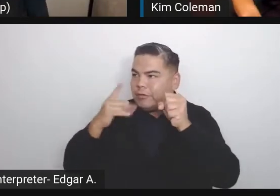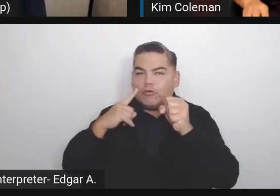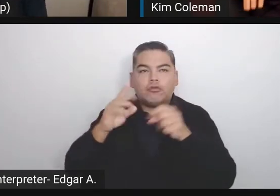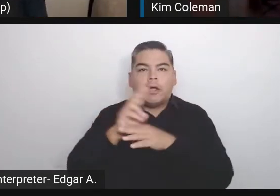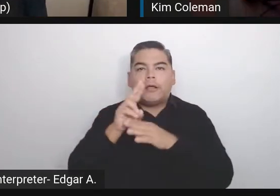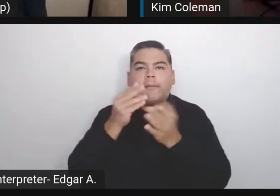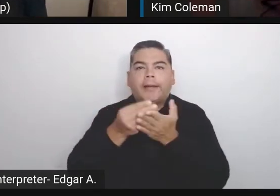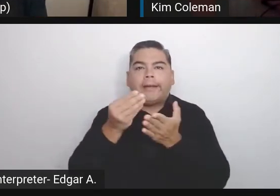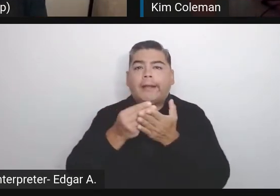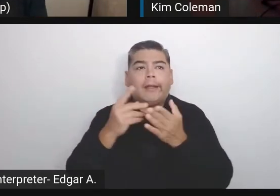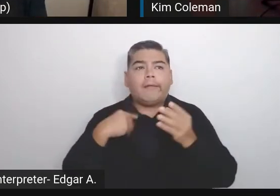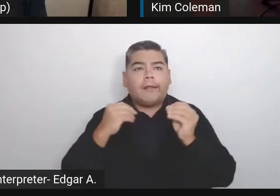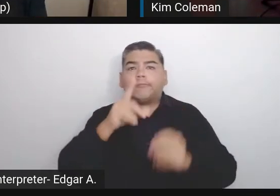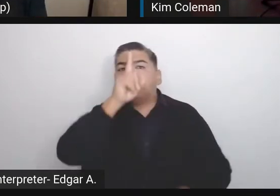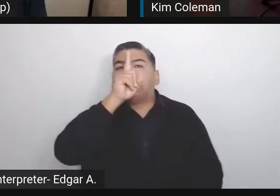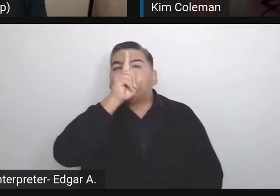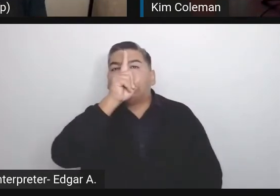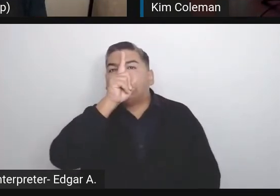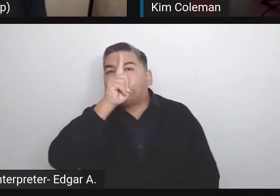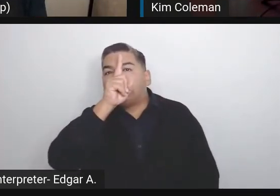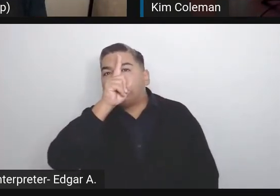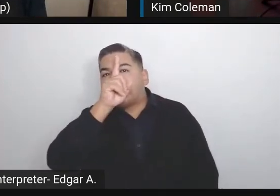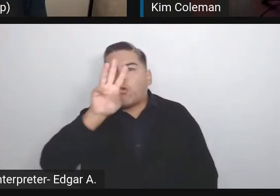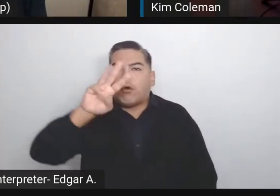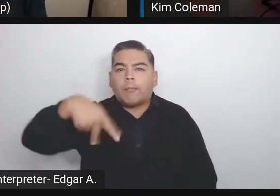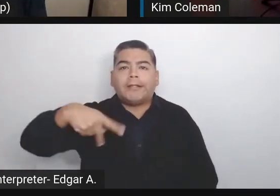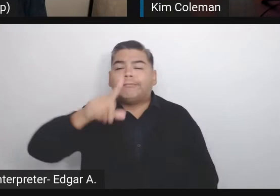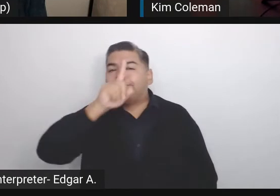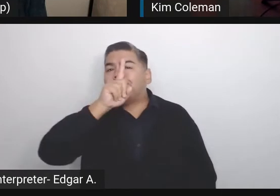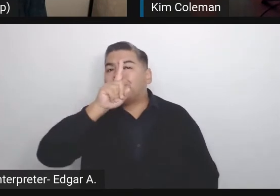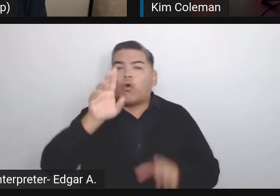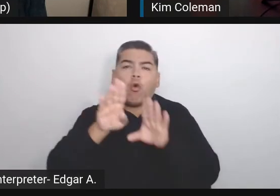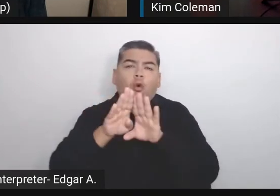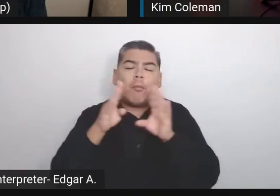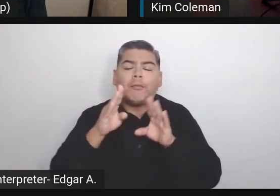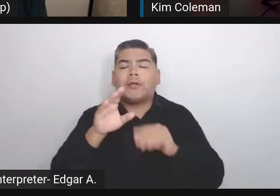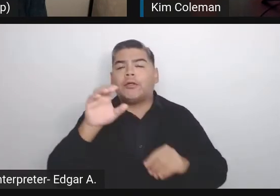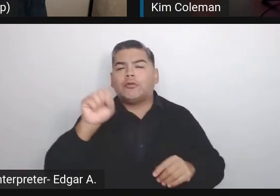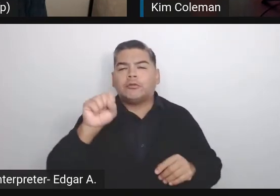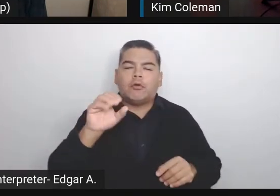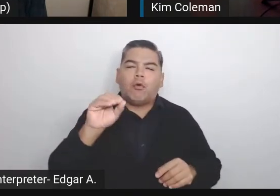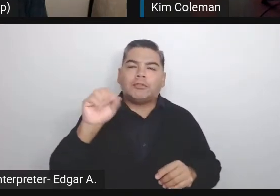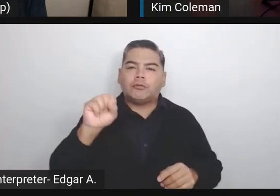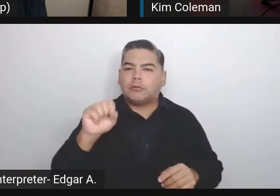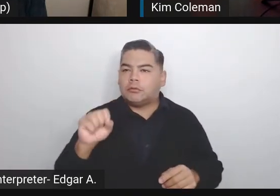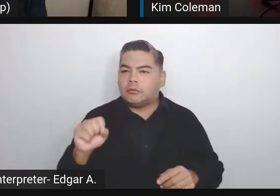Many interesting things. Oh, for sure, for sure. I think our moderator had a few questions, so we'll see